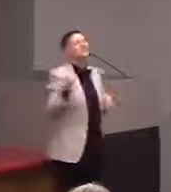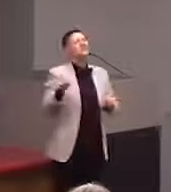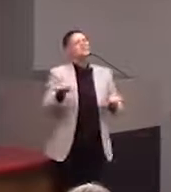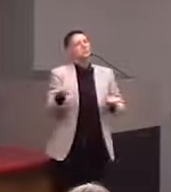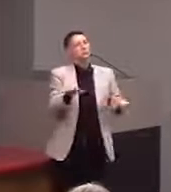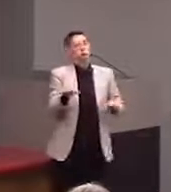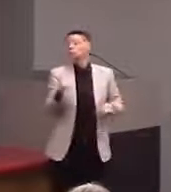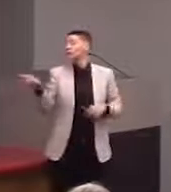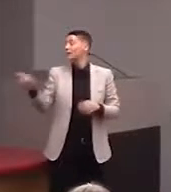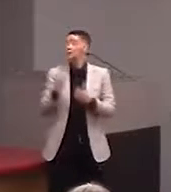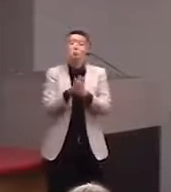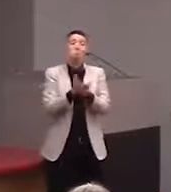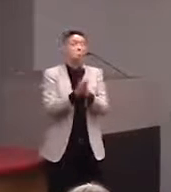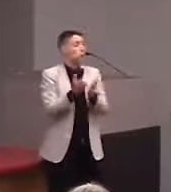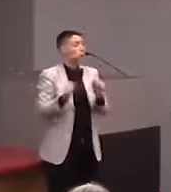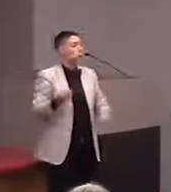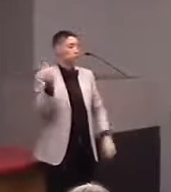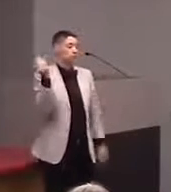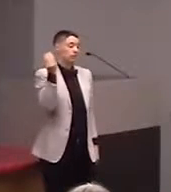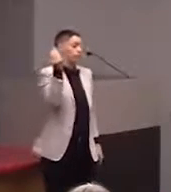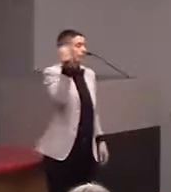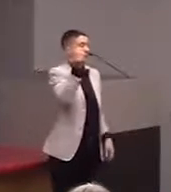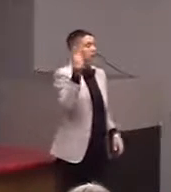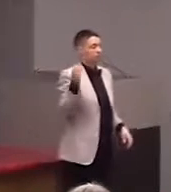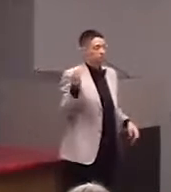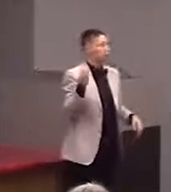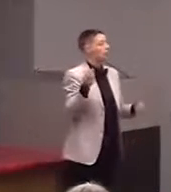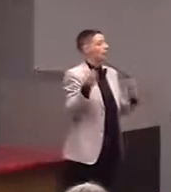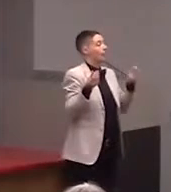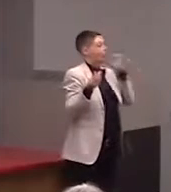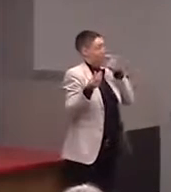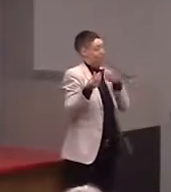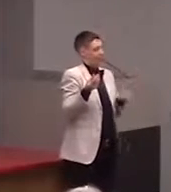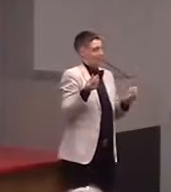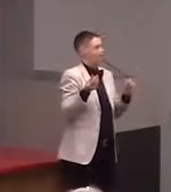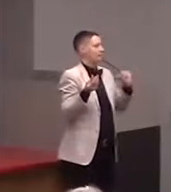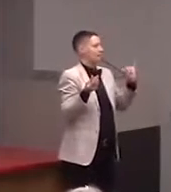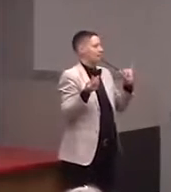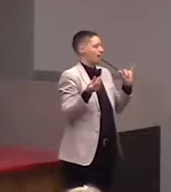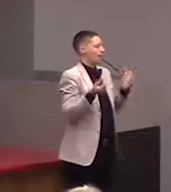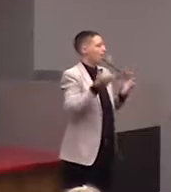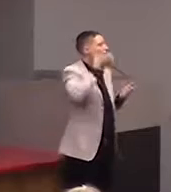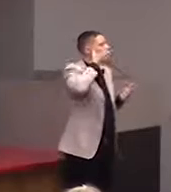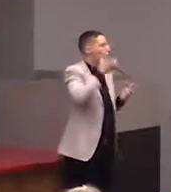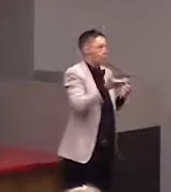you could just carry with you and then the pen is like your stylus. So you tap it, you can plug it into a pair